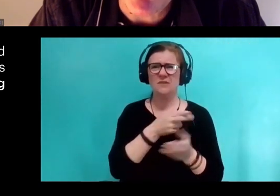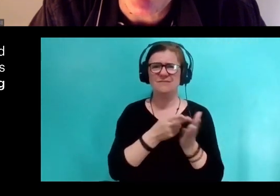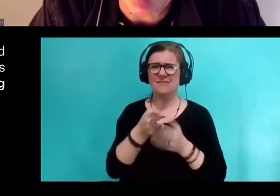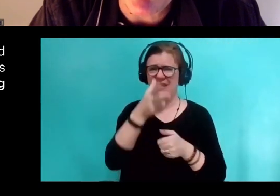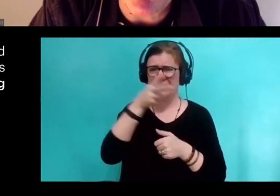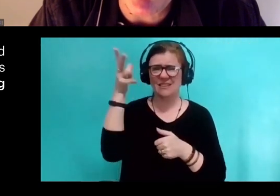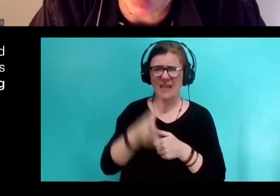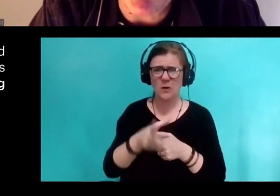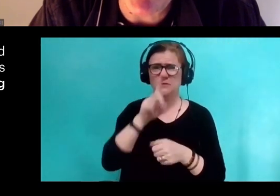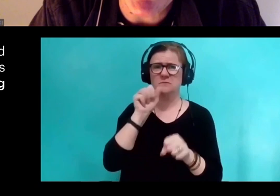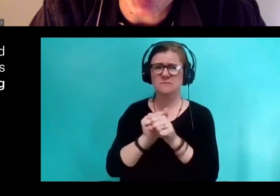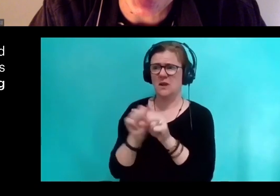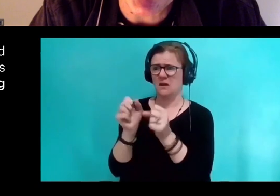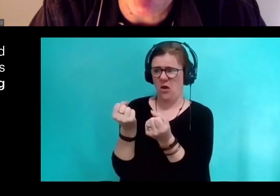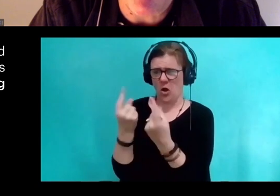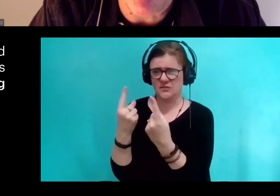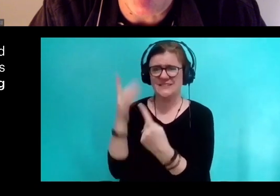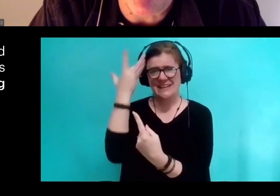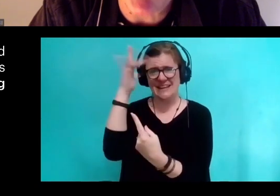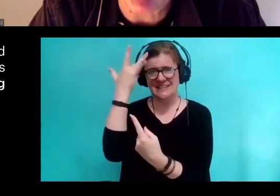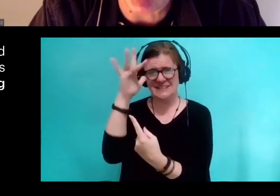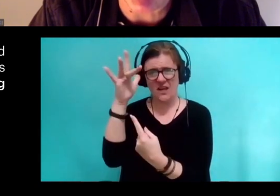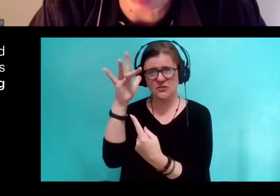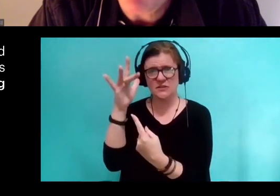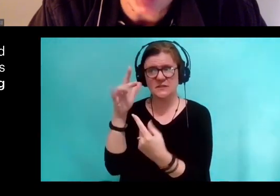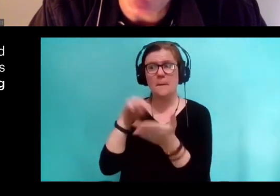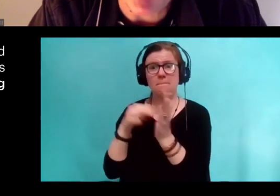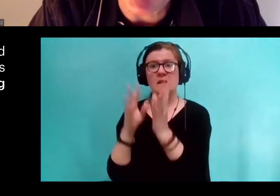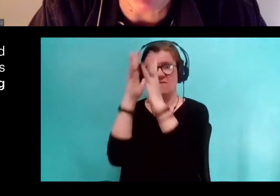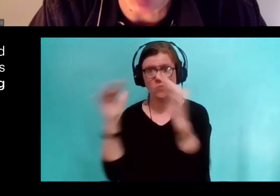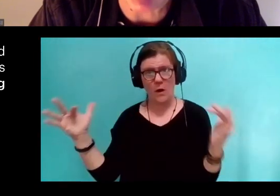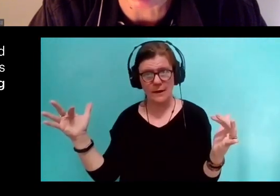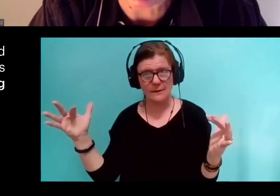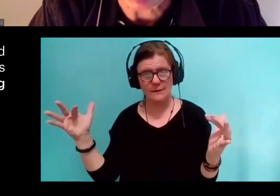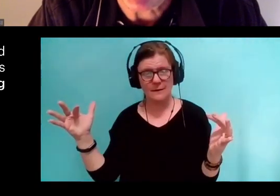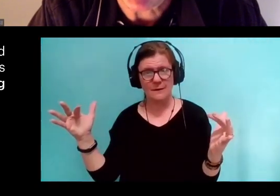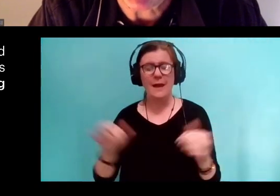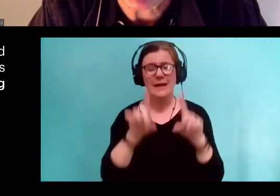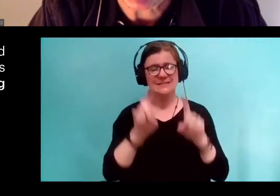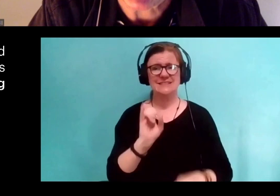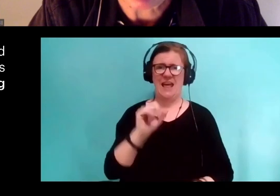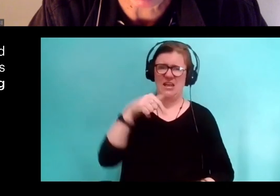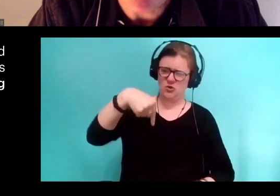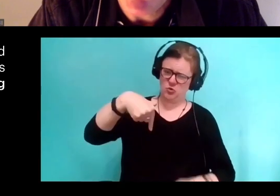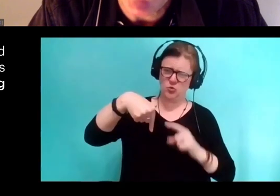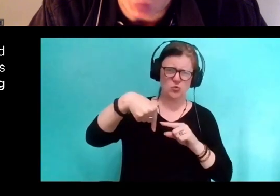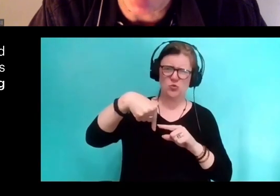that intelligence is a approval. And the only thing an IQ test tells you anything about